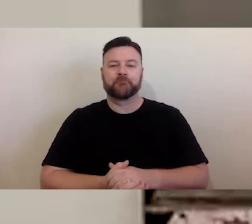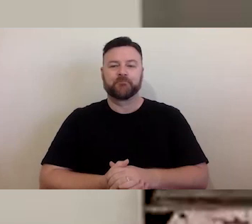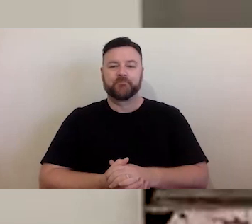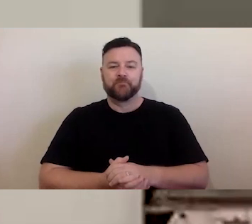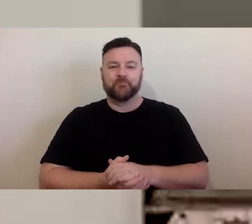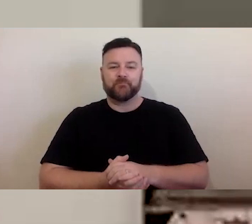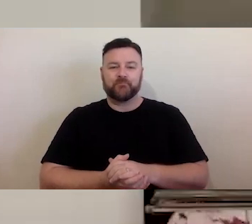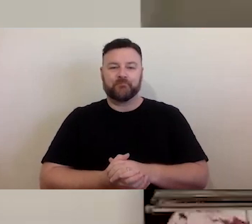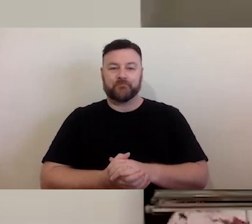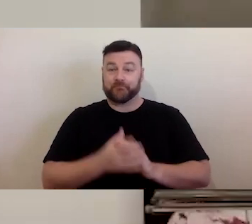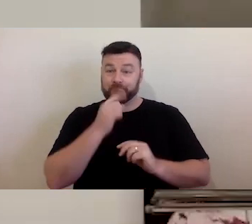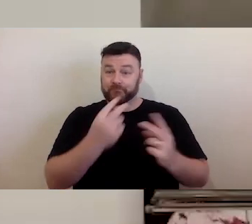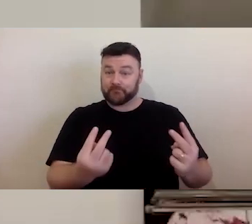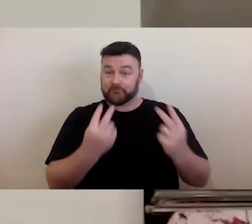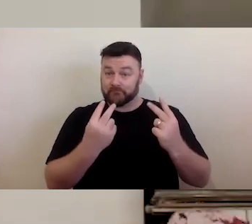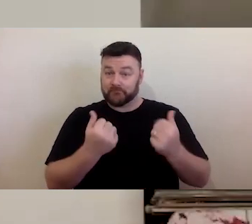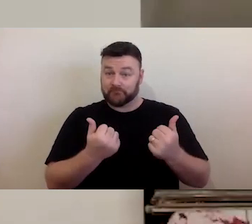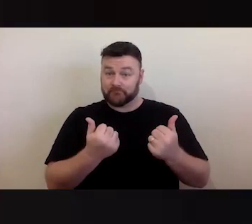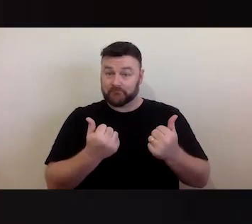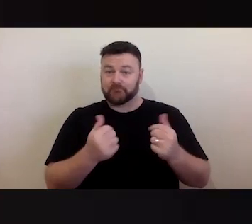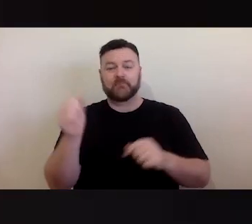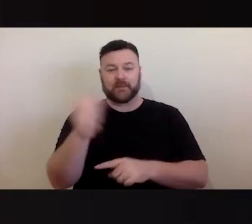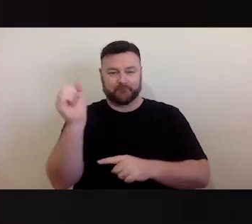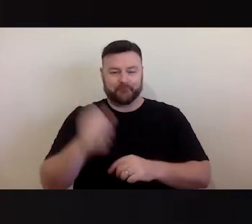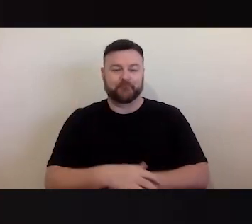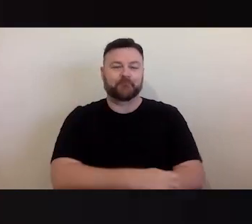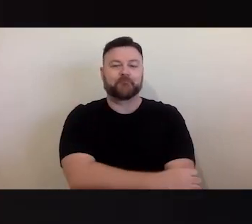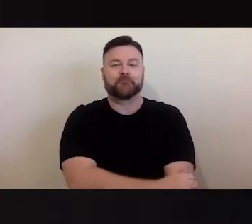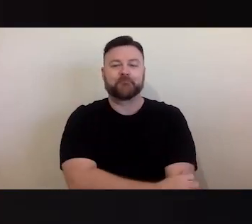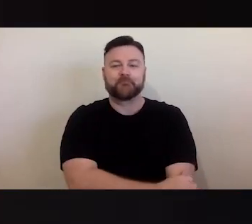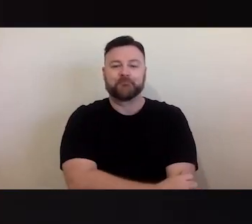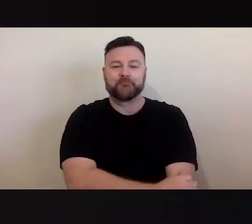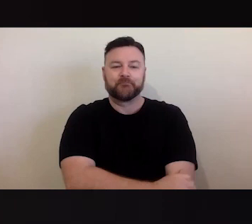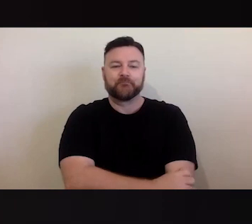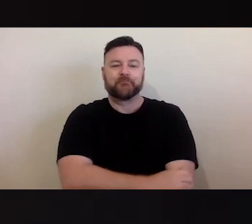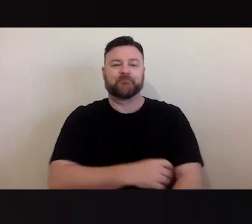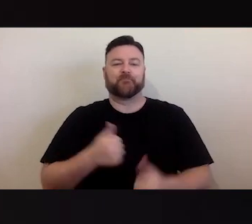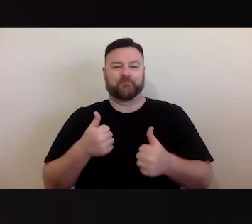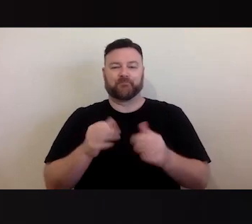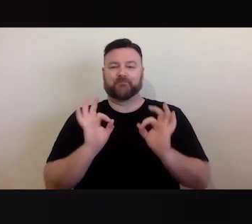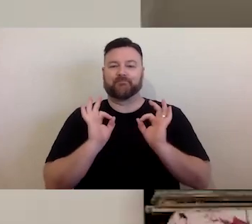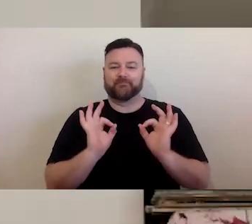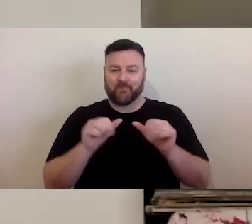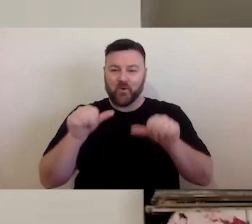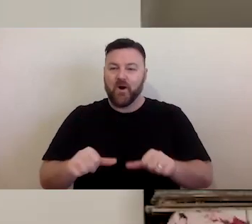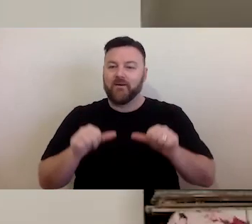You're able to see those slides? Yep. That looks good. Great.